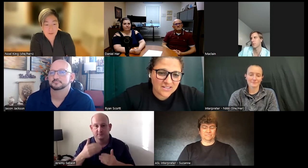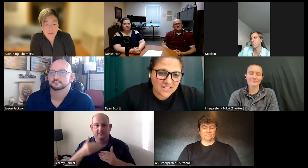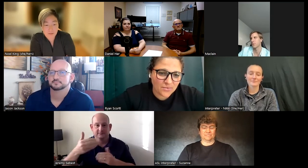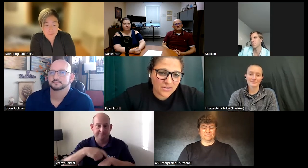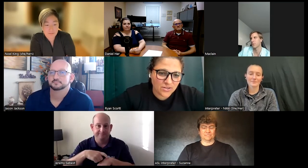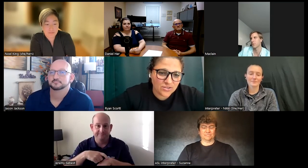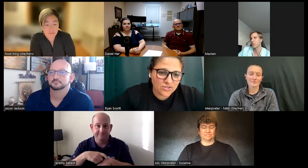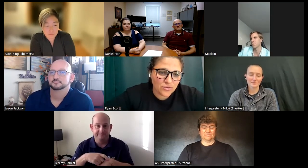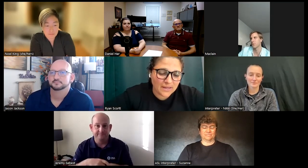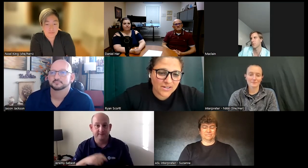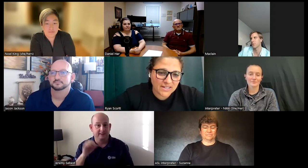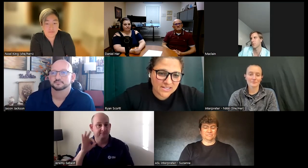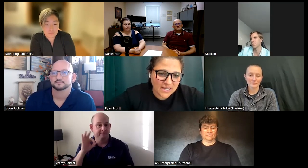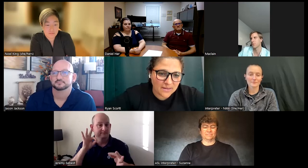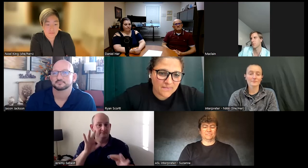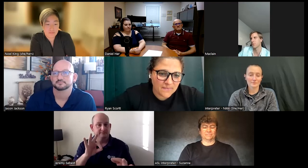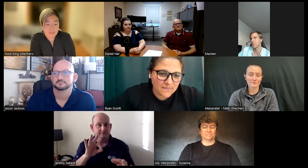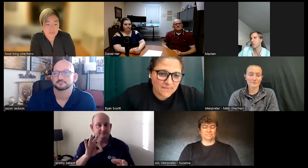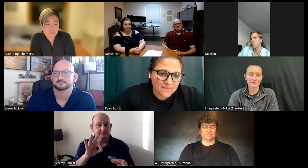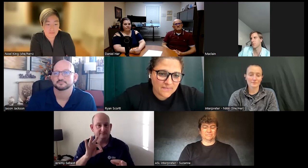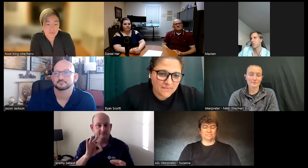that is how we learn to do better next time